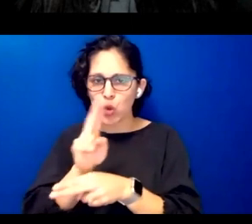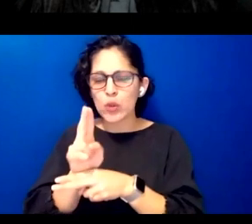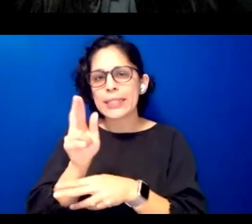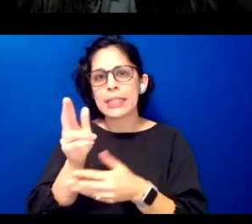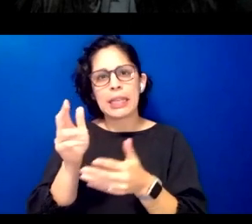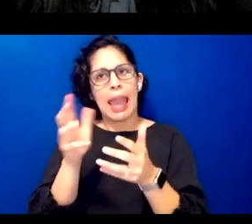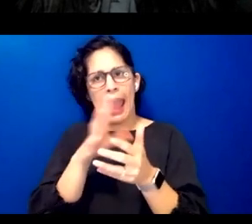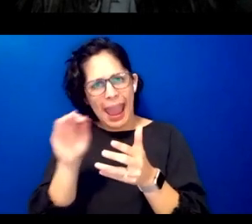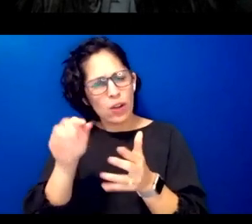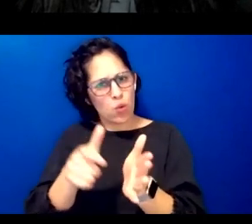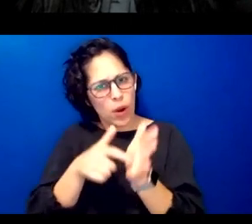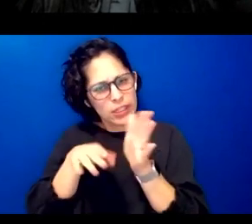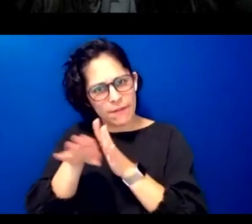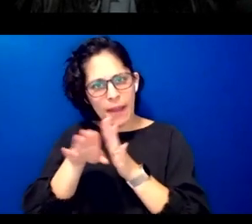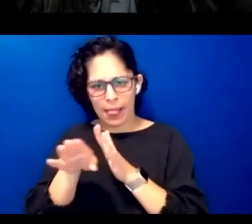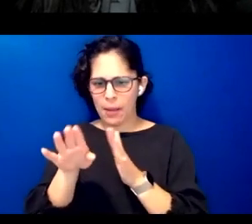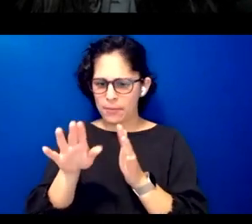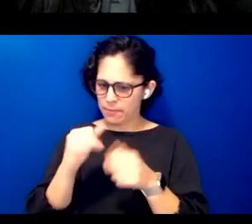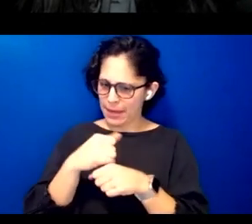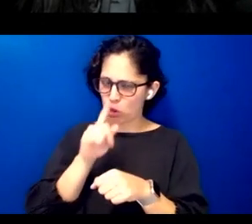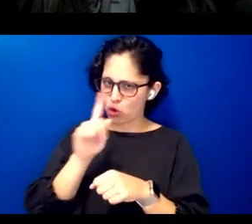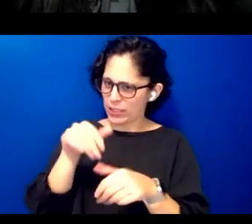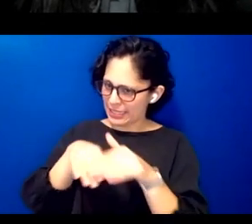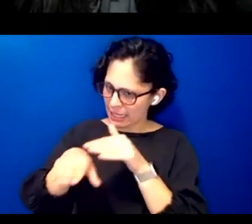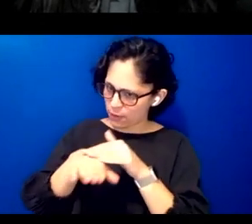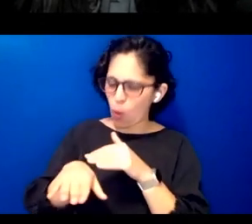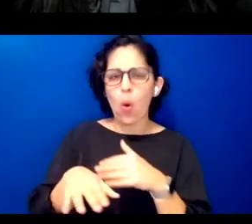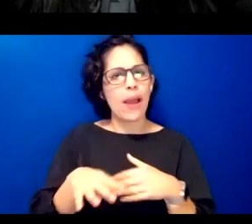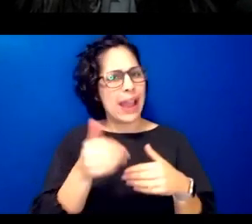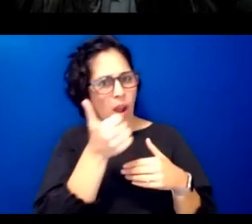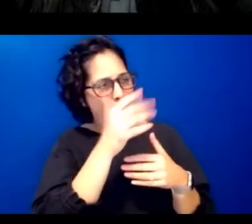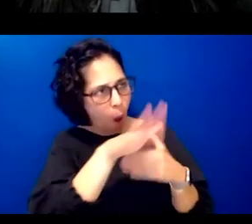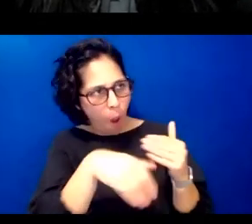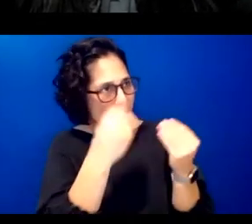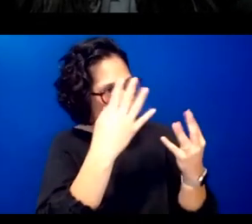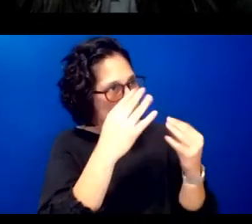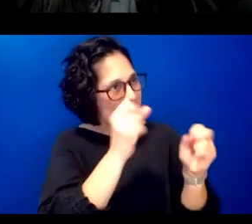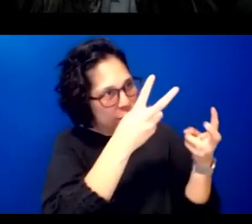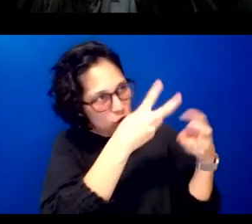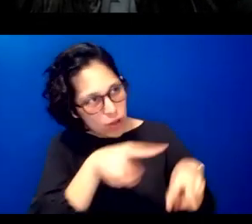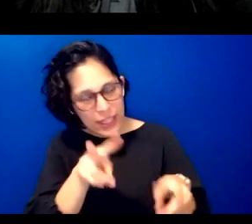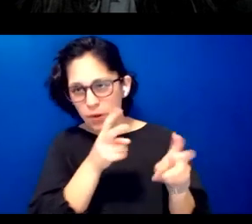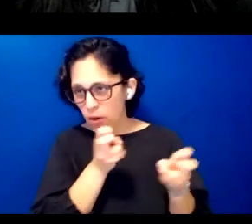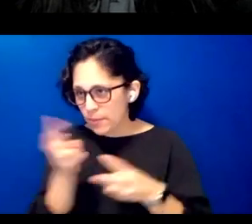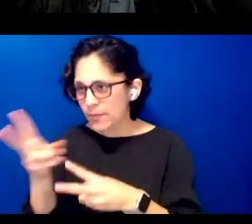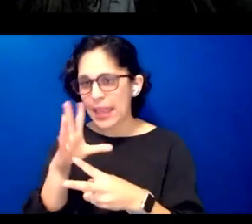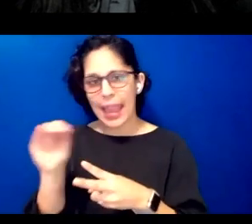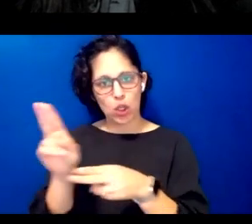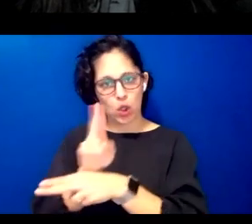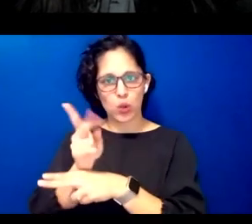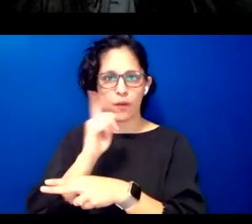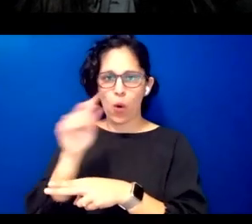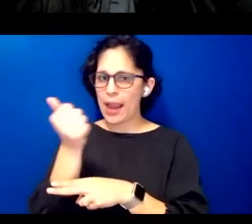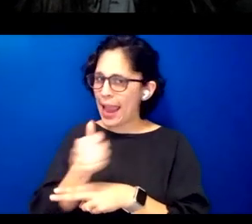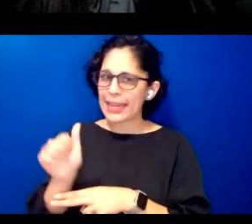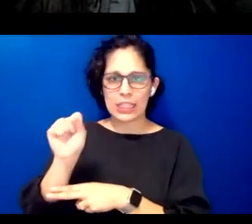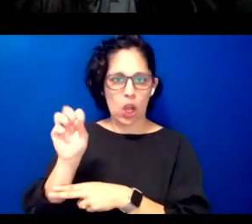way of being accessible transferable and usable in the case of a software or tech company